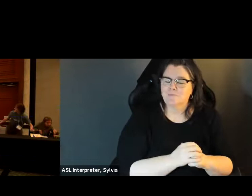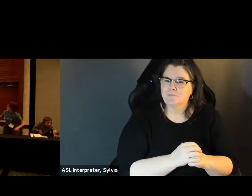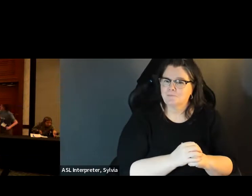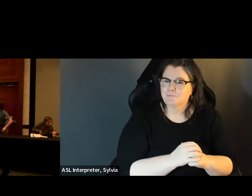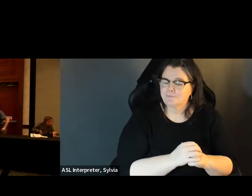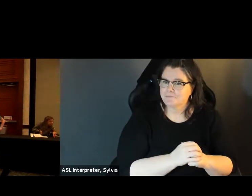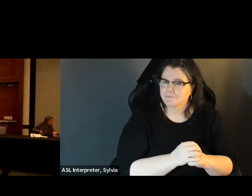. » Maddie: